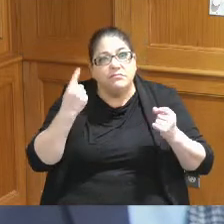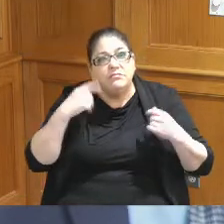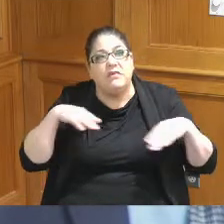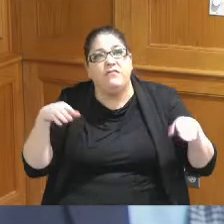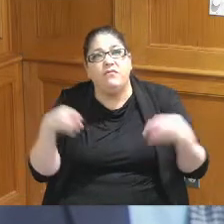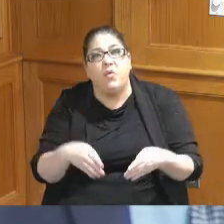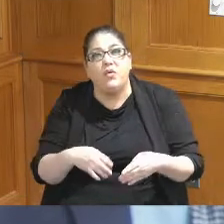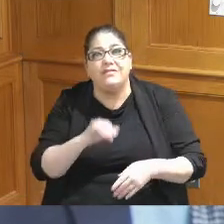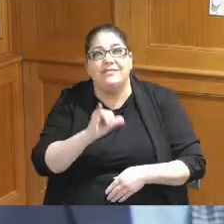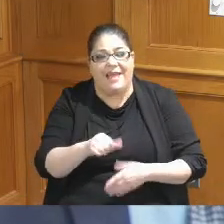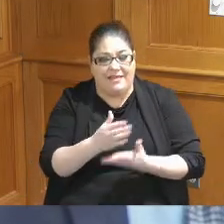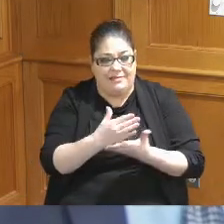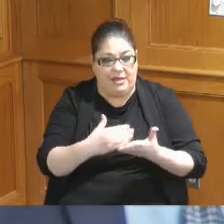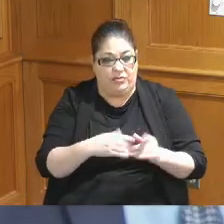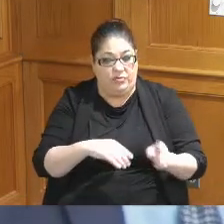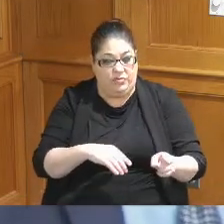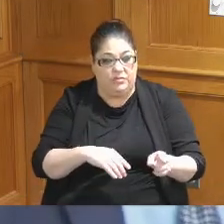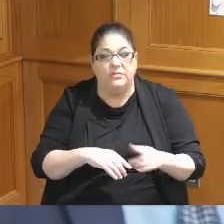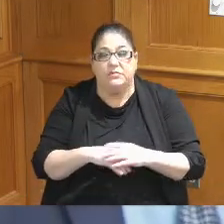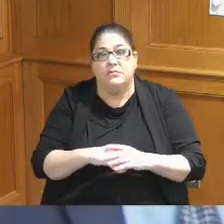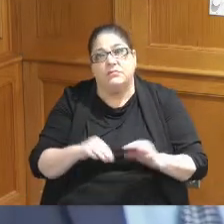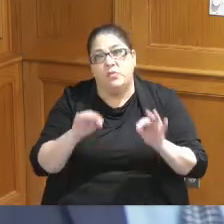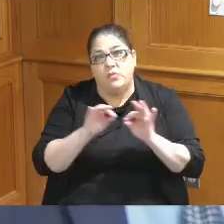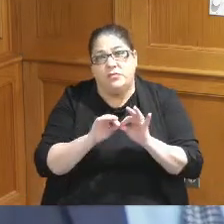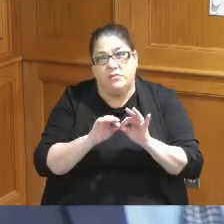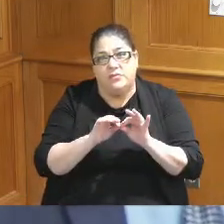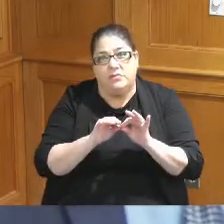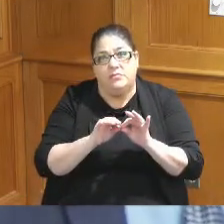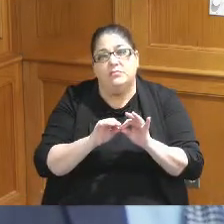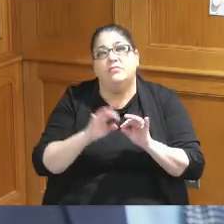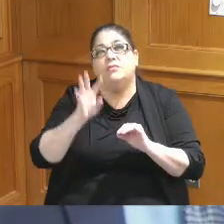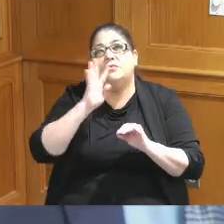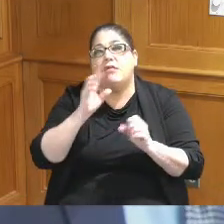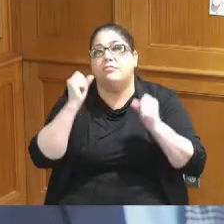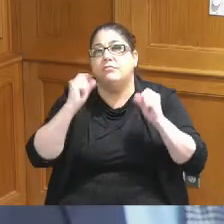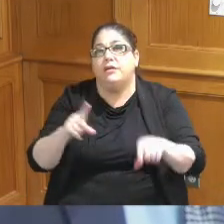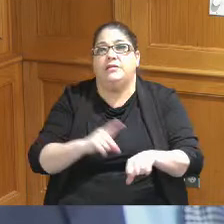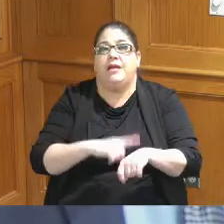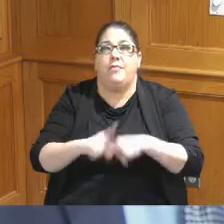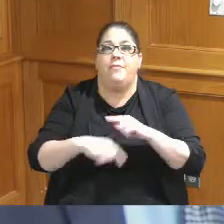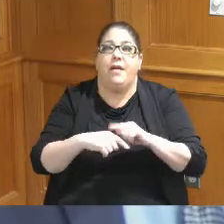that sector I think is very important we've talked a number of times in the policy committee about